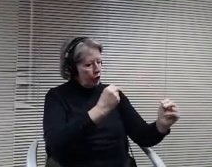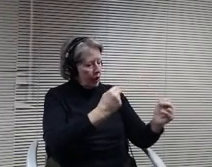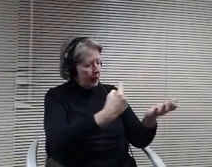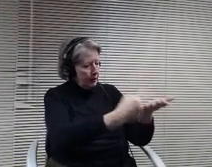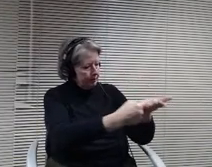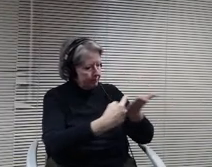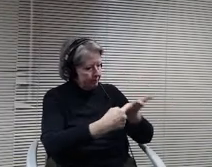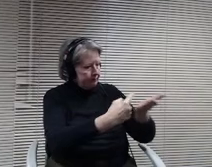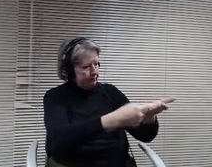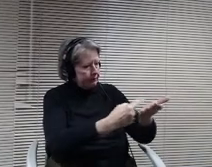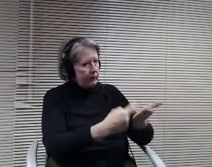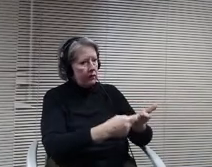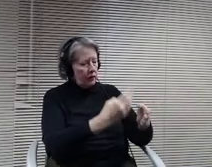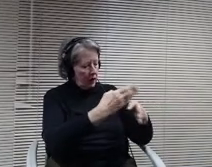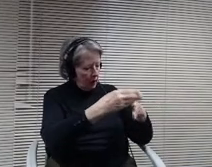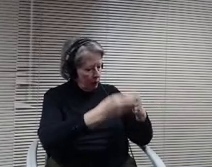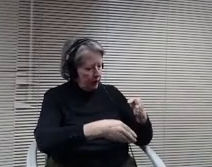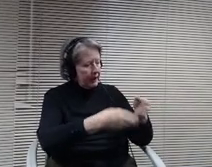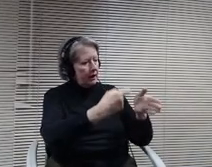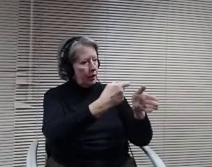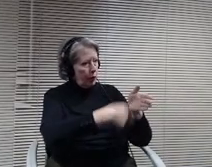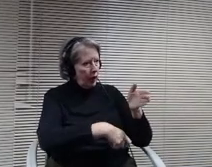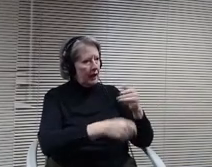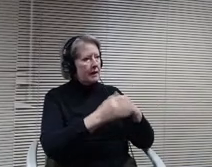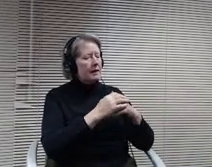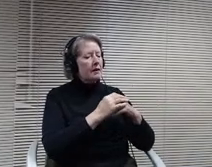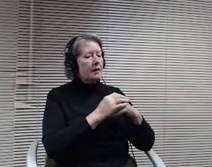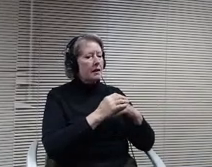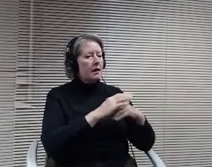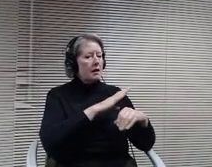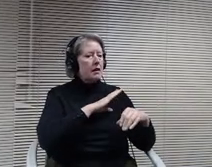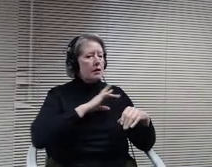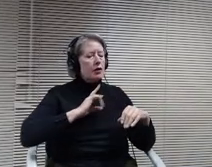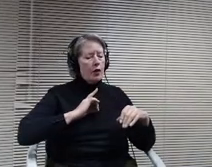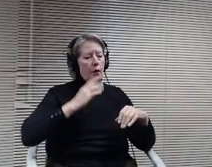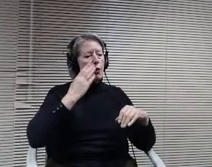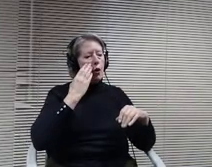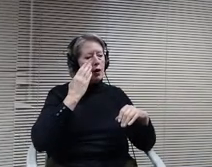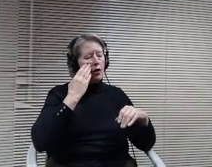what the cost would be for the building itself. And we've got